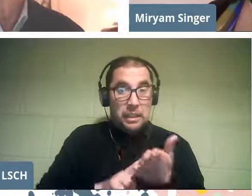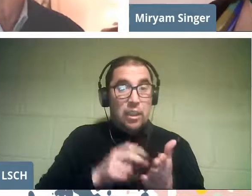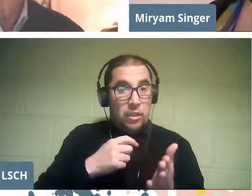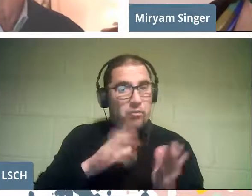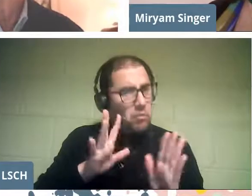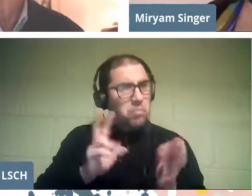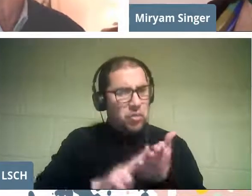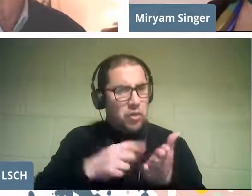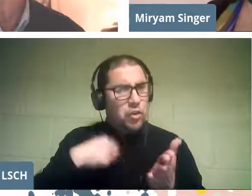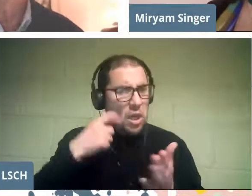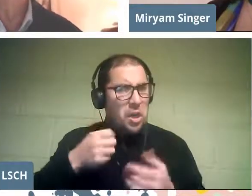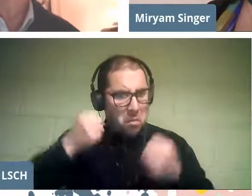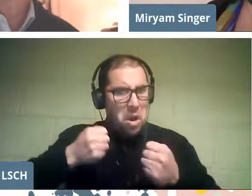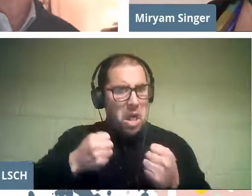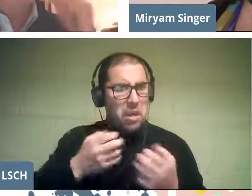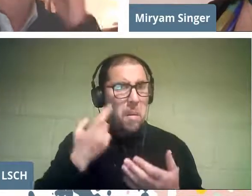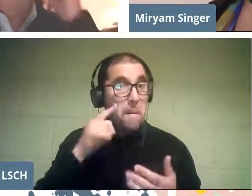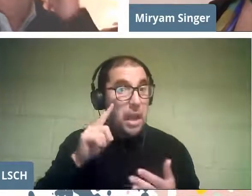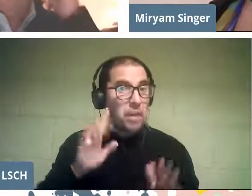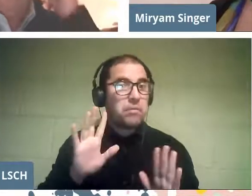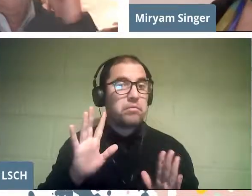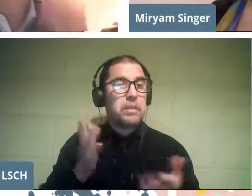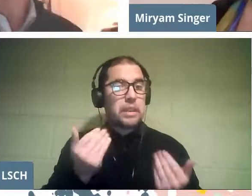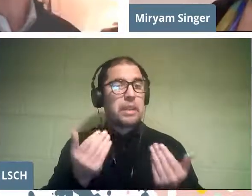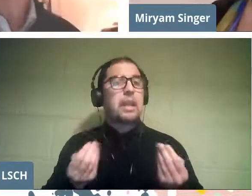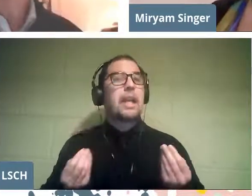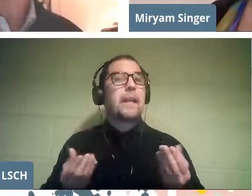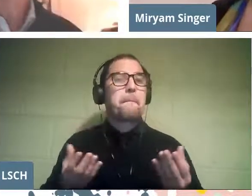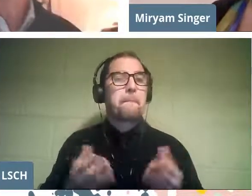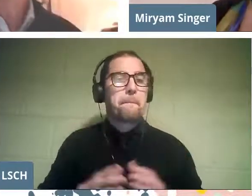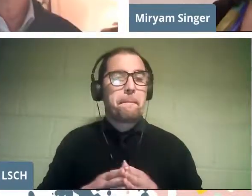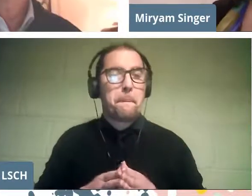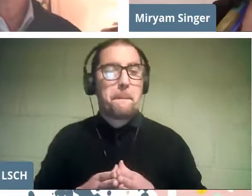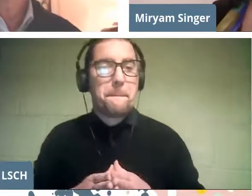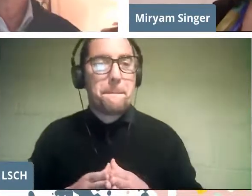Naturally, there is a need for institutional